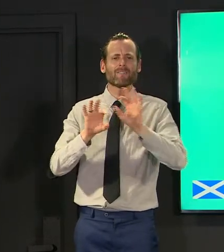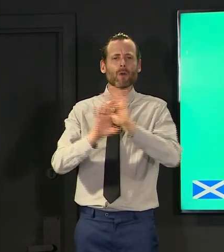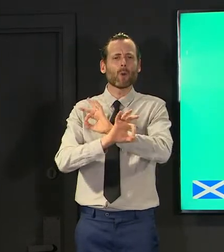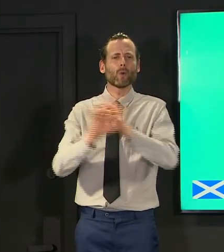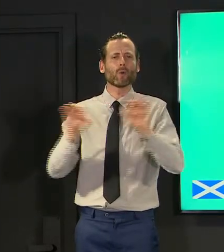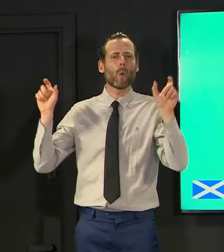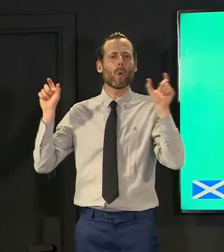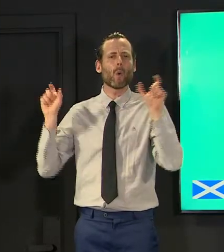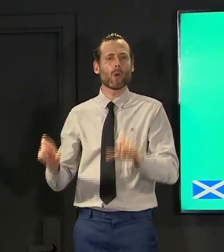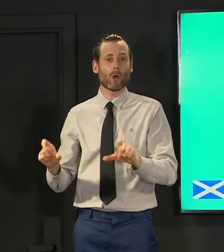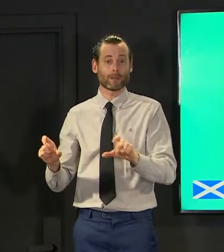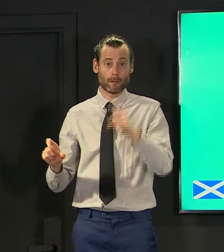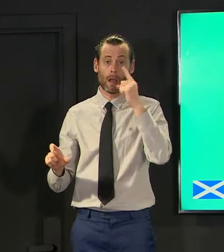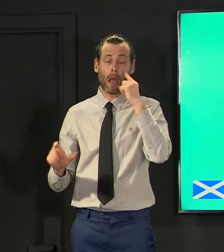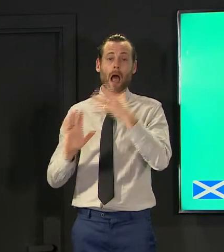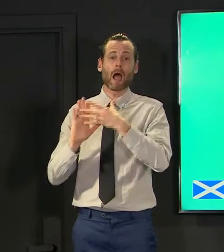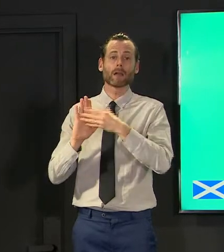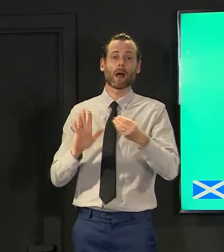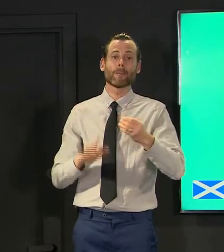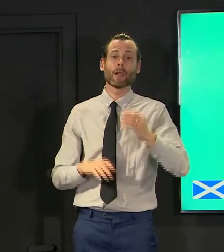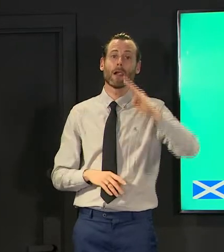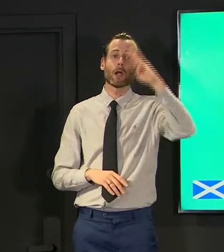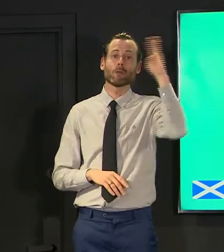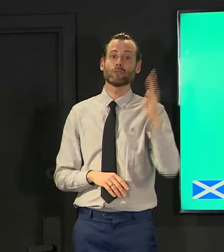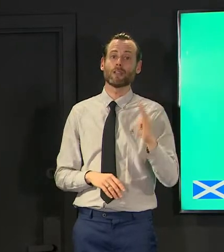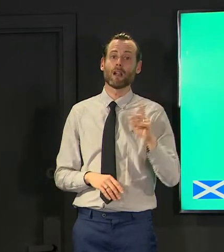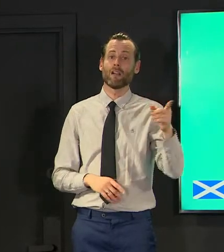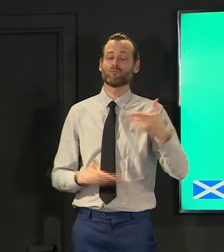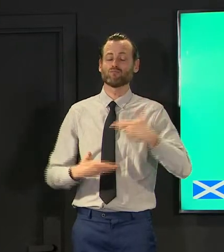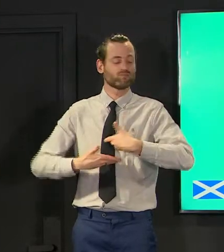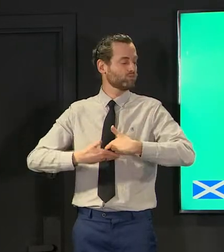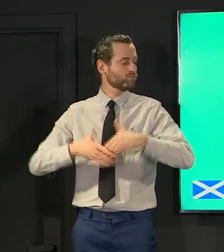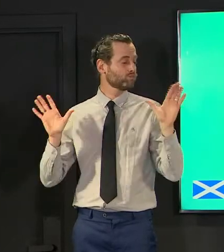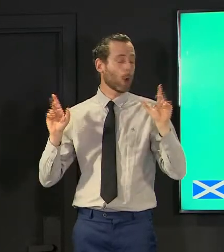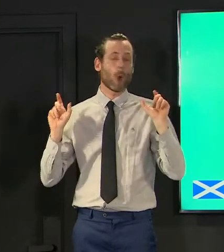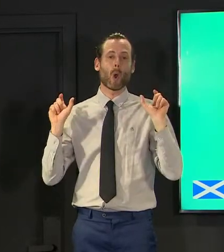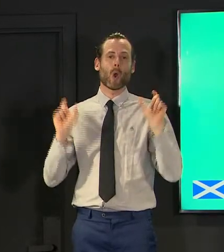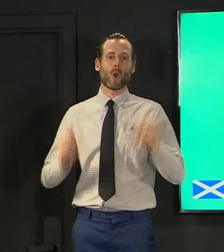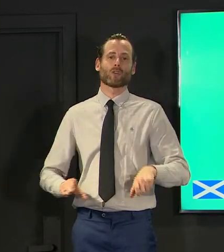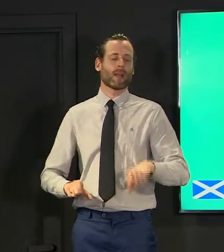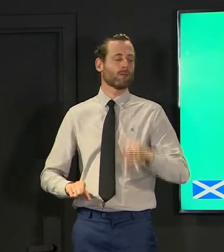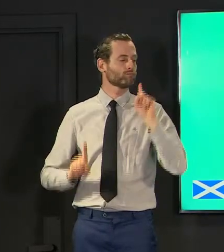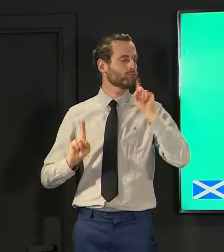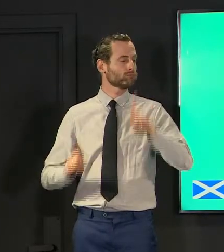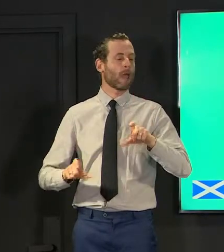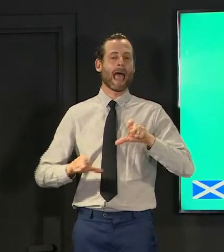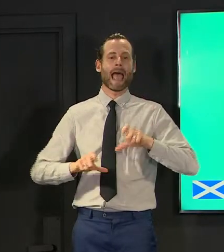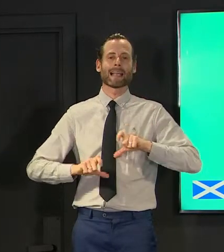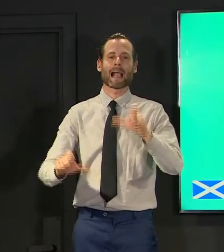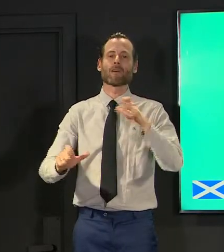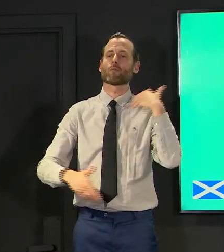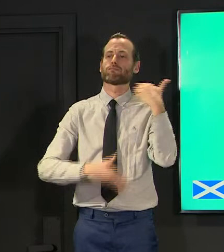go to brazil briefly and see what happens when you don't do a 23rd of march lockdown your your curve